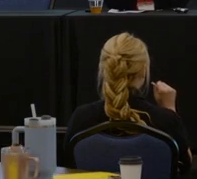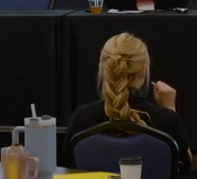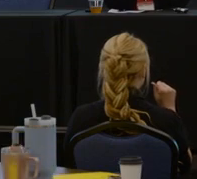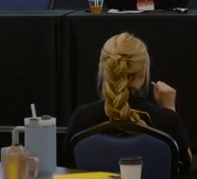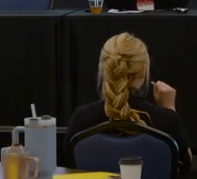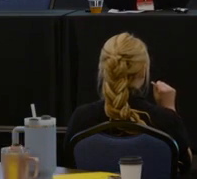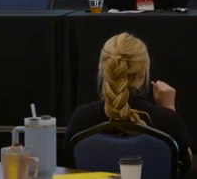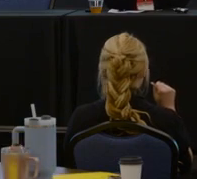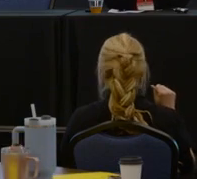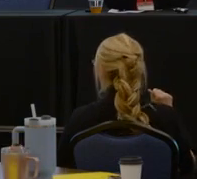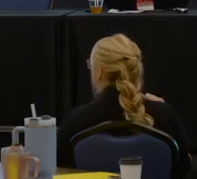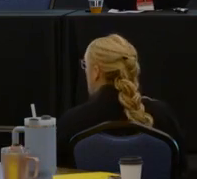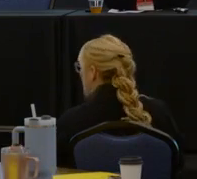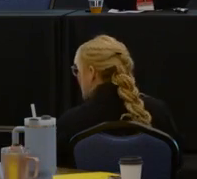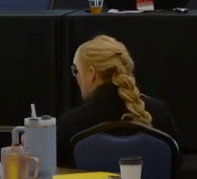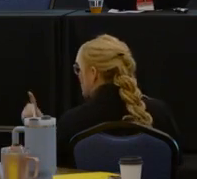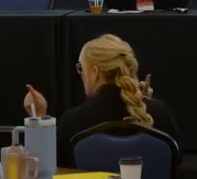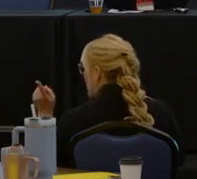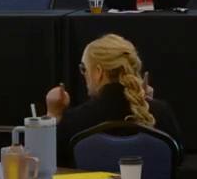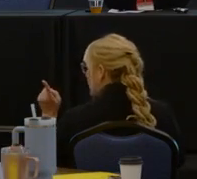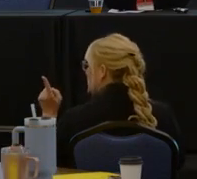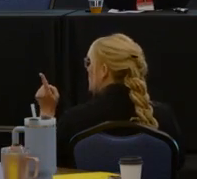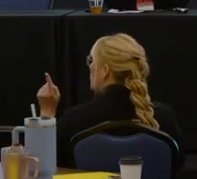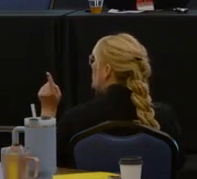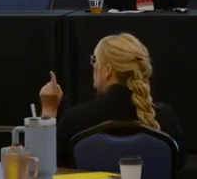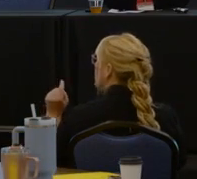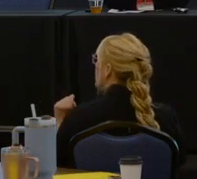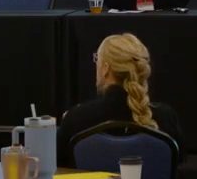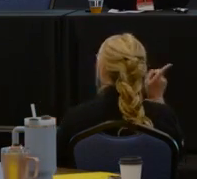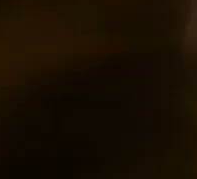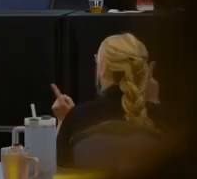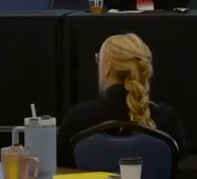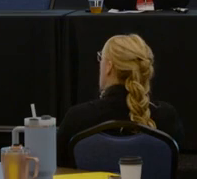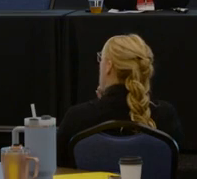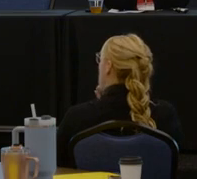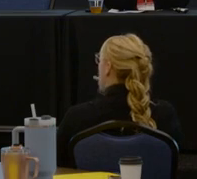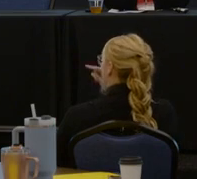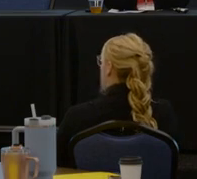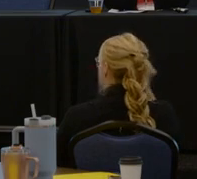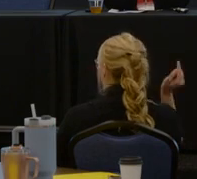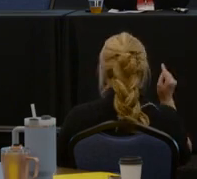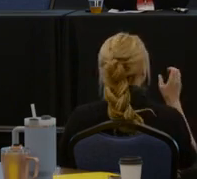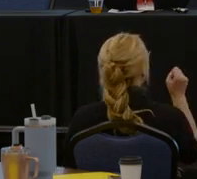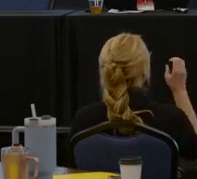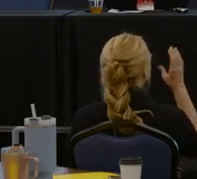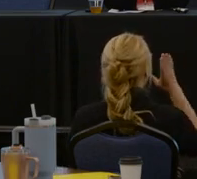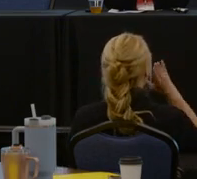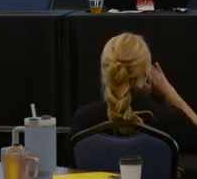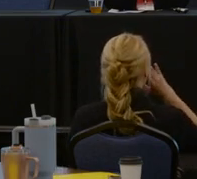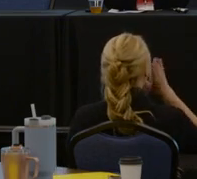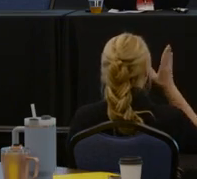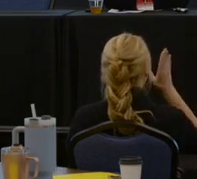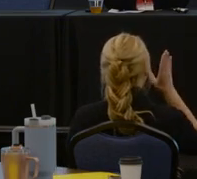So we're, I'm going to call out like I did before, two table numbers. The first one will be ready to,